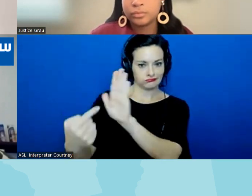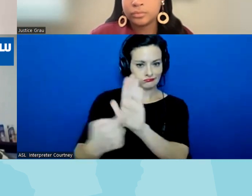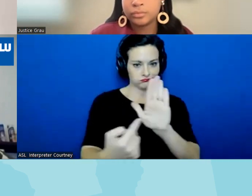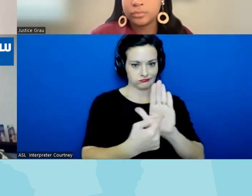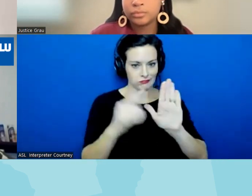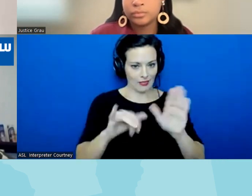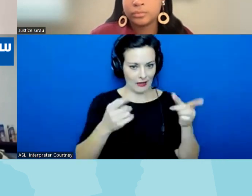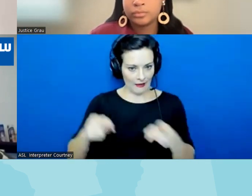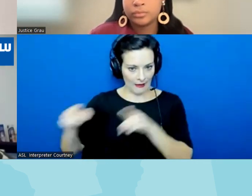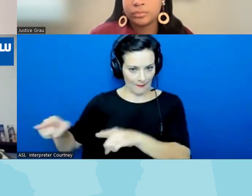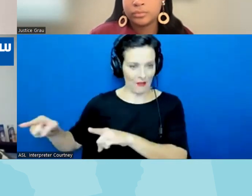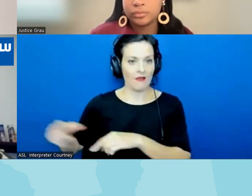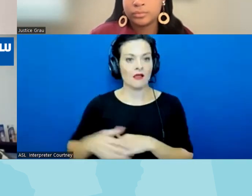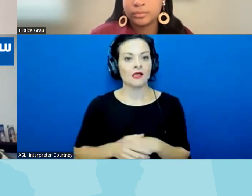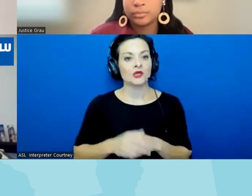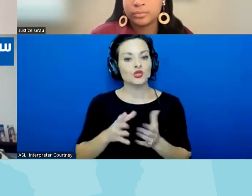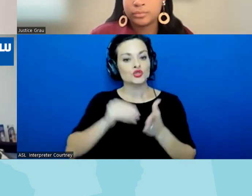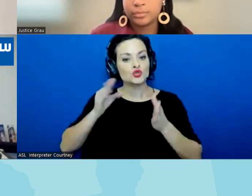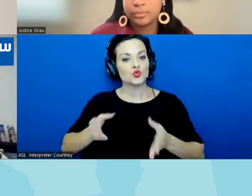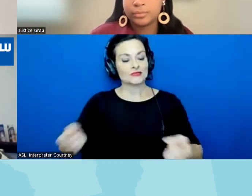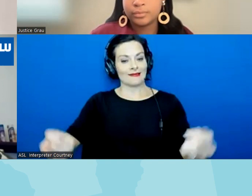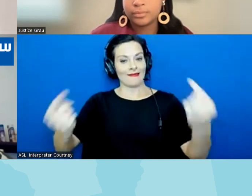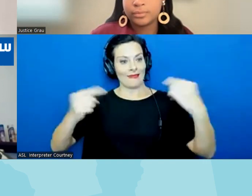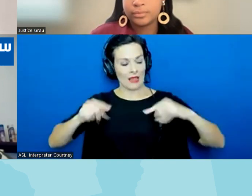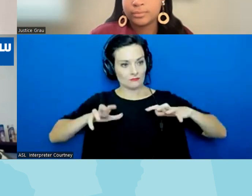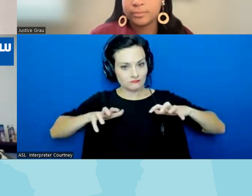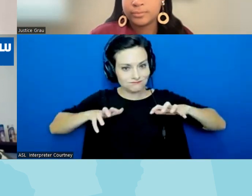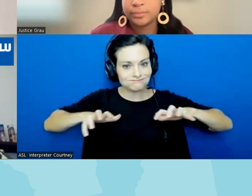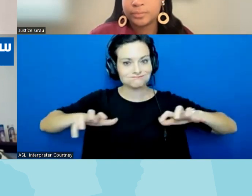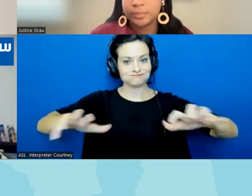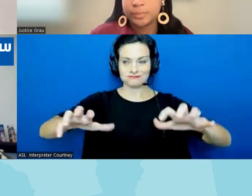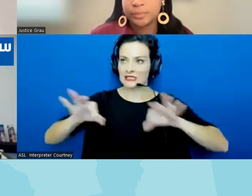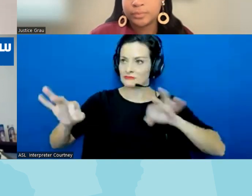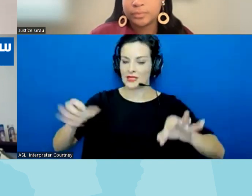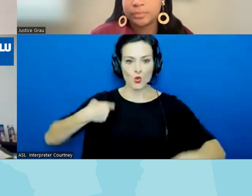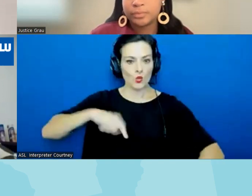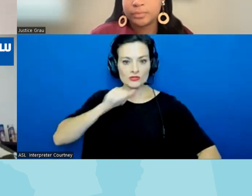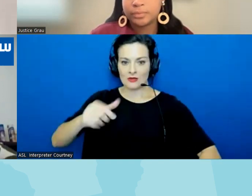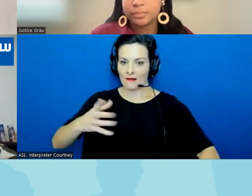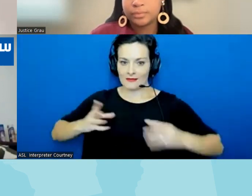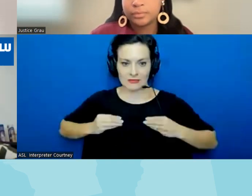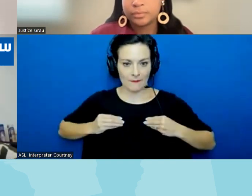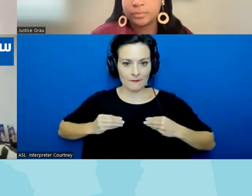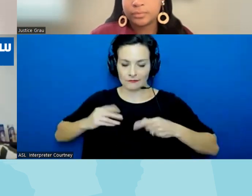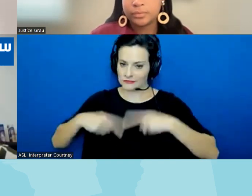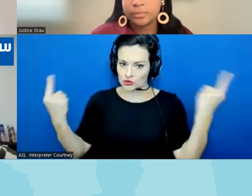on and students showed up in droves to to voice their opposition to to that resolution coming